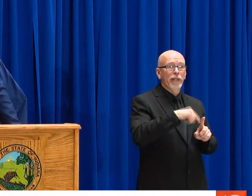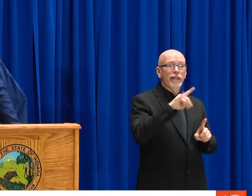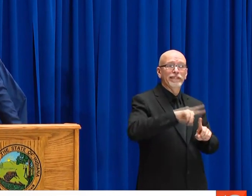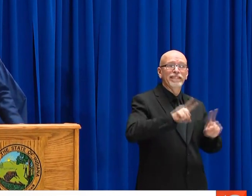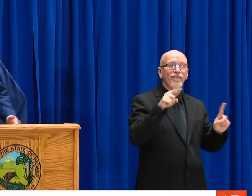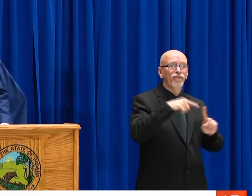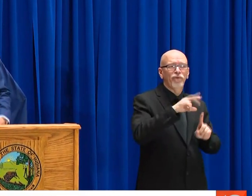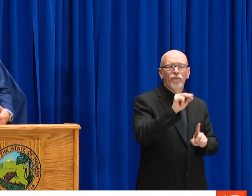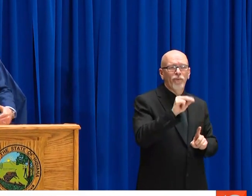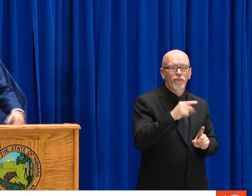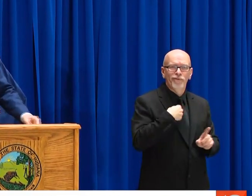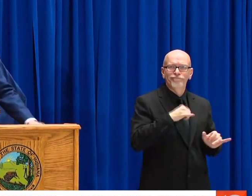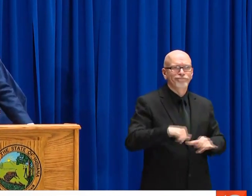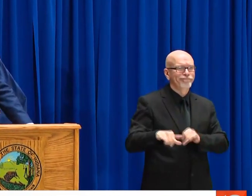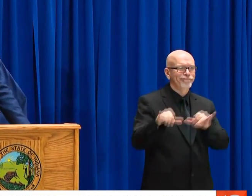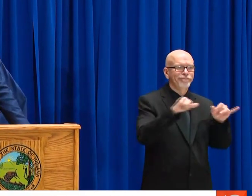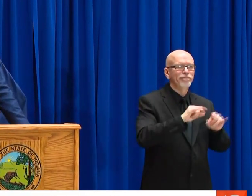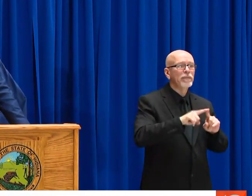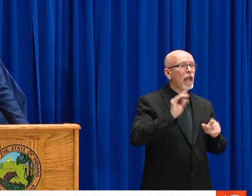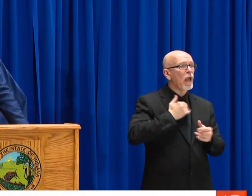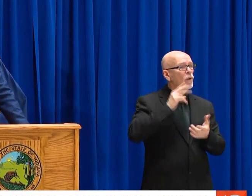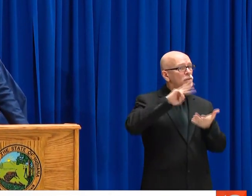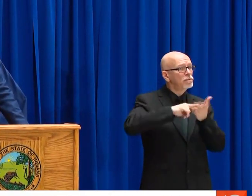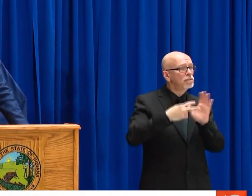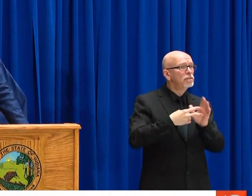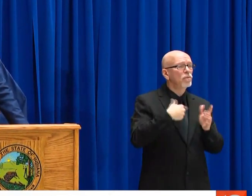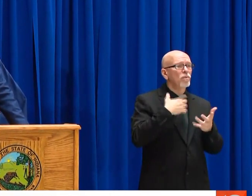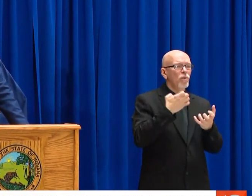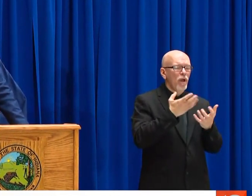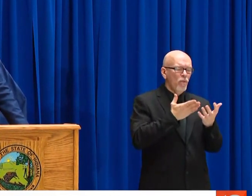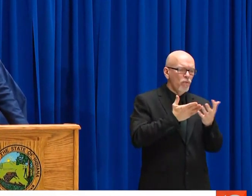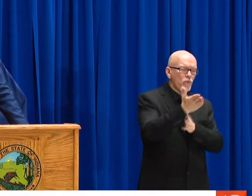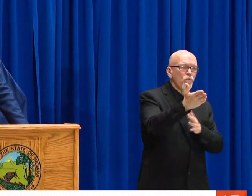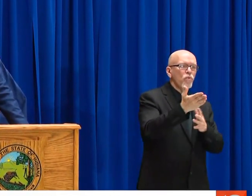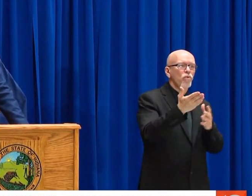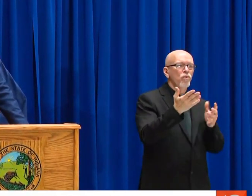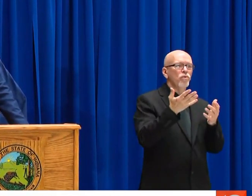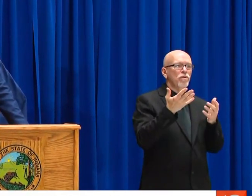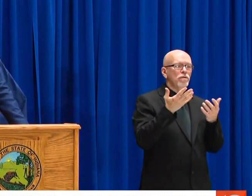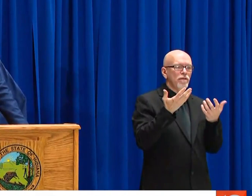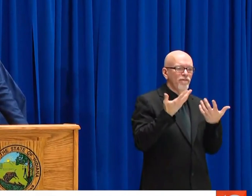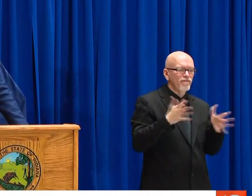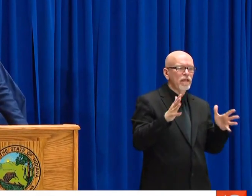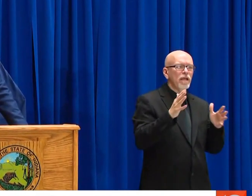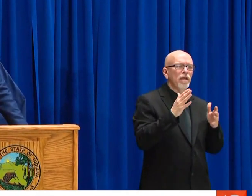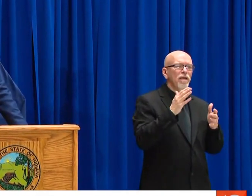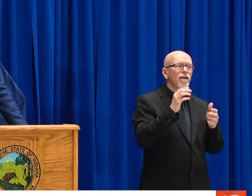IS EXPERIENCING RIGHT NOW. CERTAINLY INDIANA IS KNOW EXCEPTION.